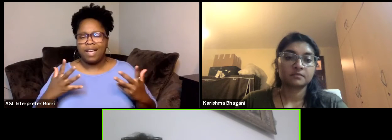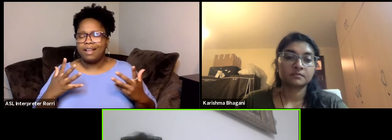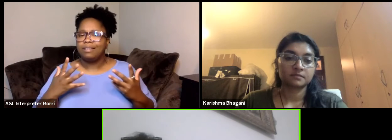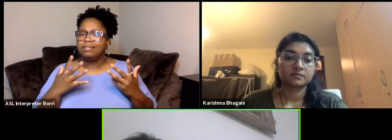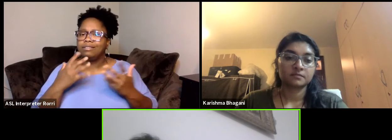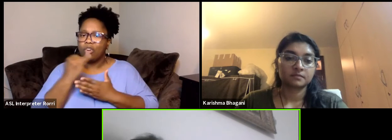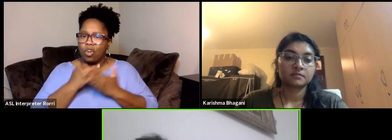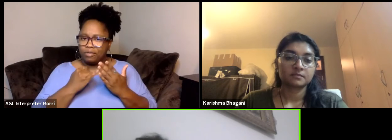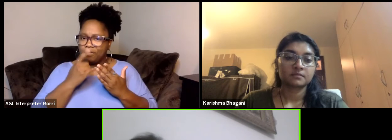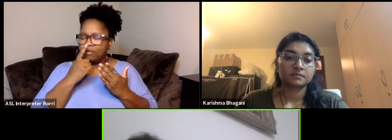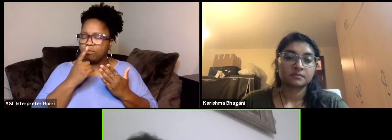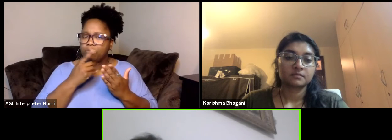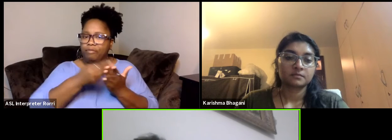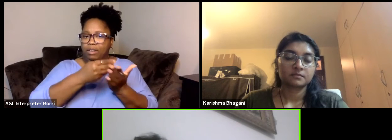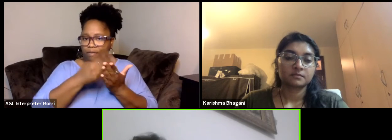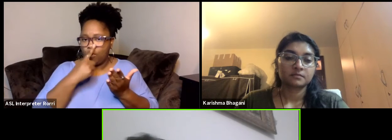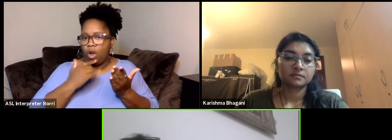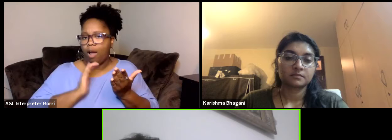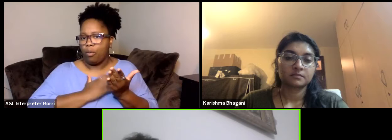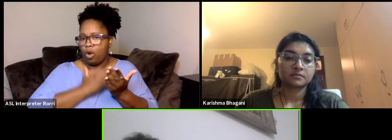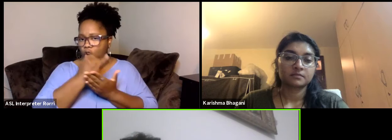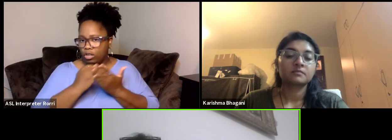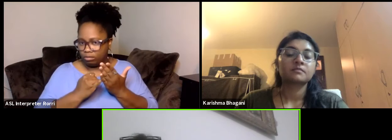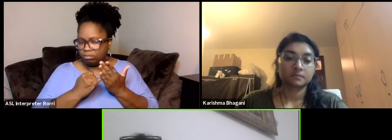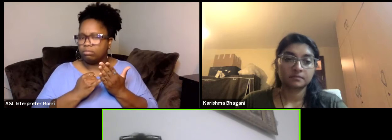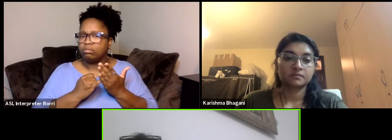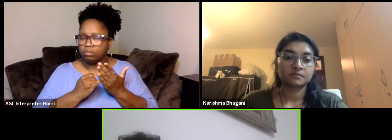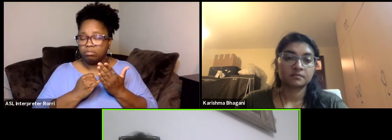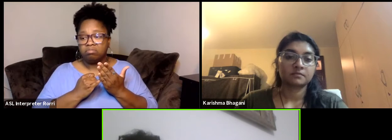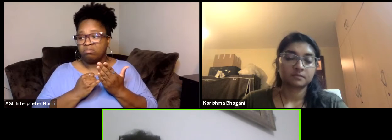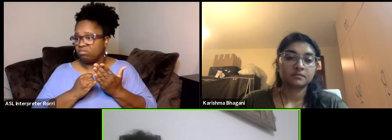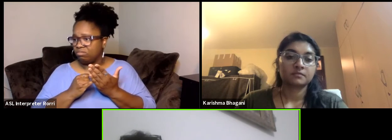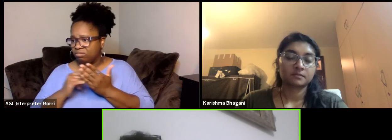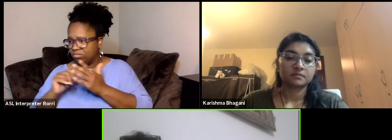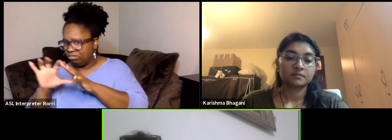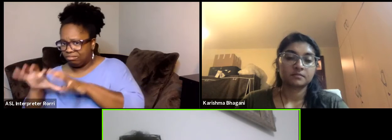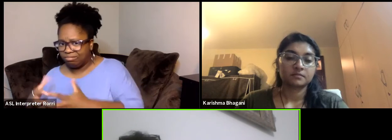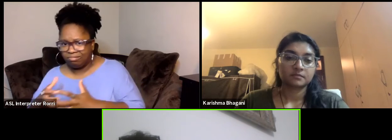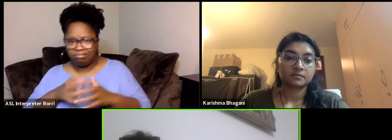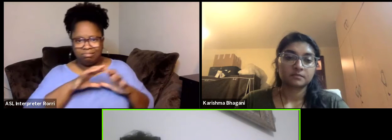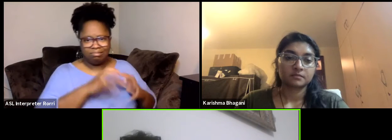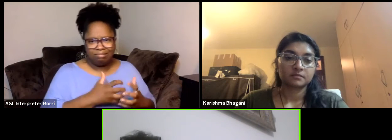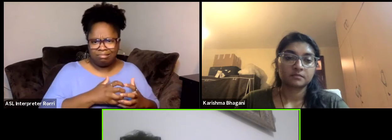And these people can find each other on the platform because some funders and investors don't function